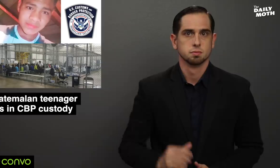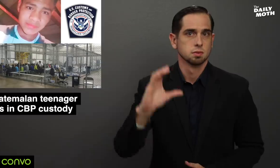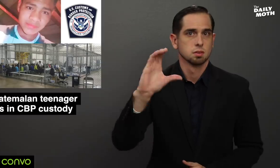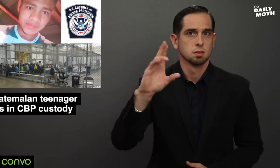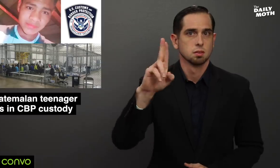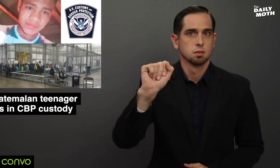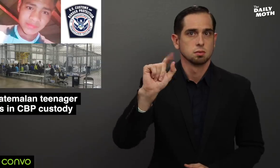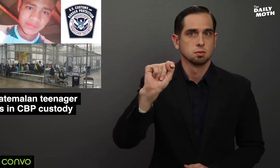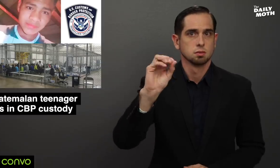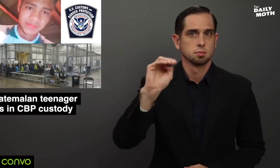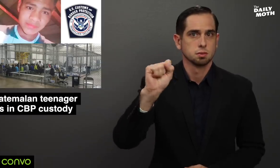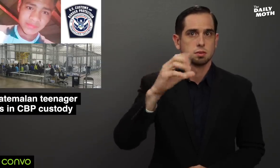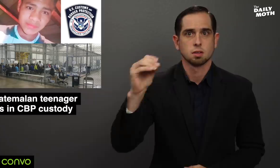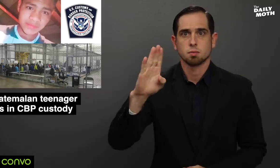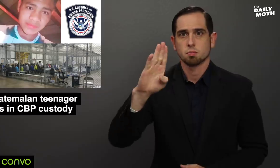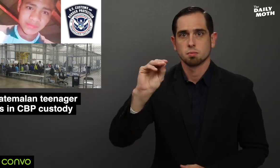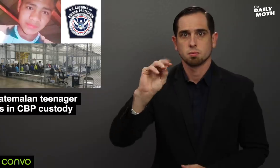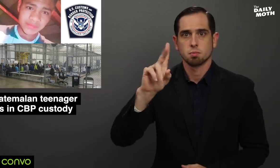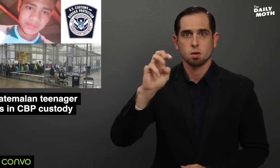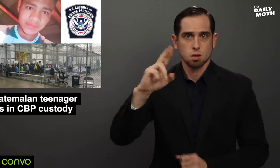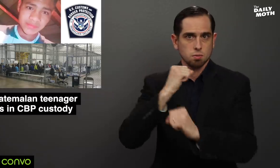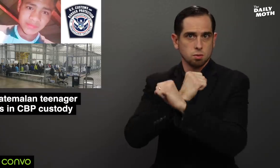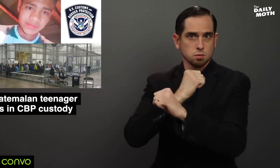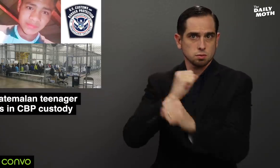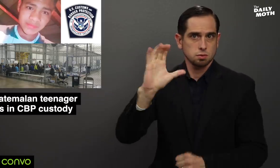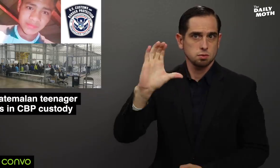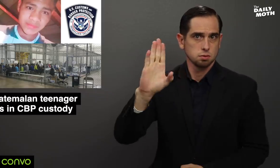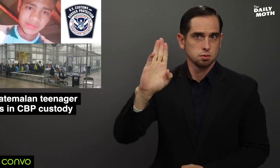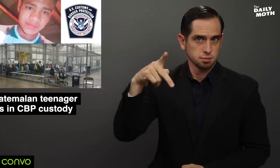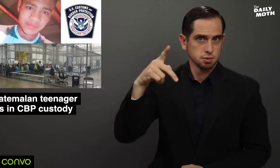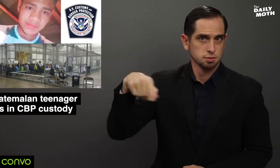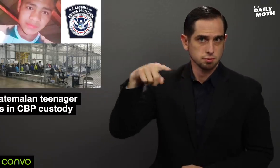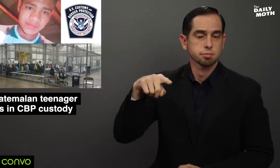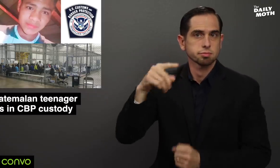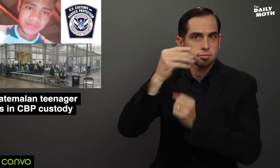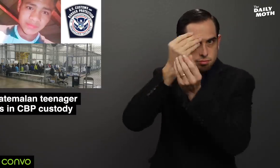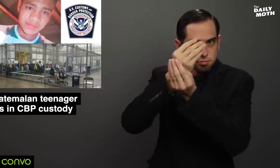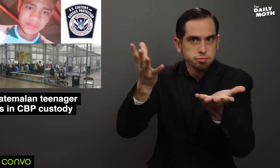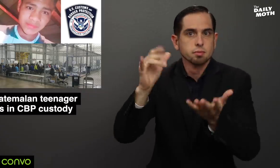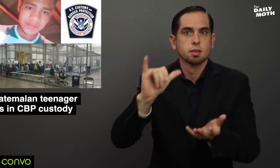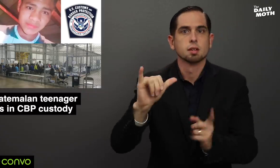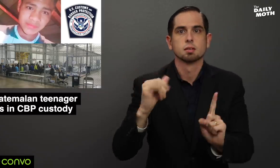The Customs and Border Protection said